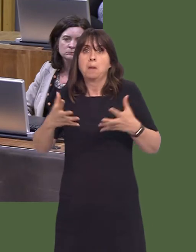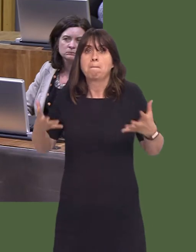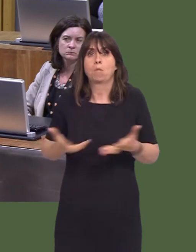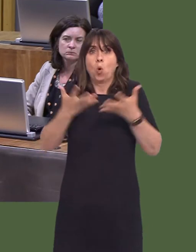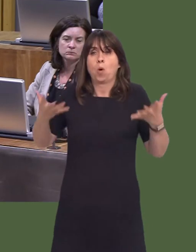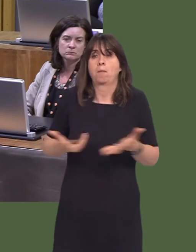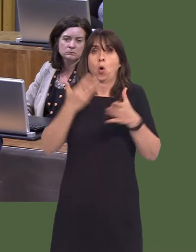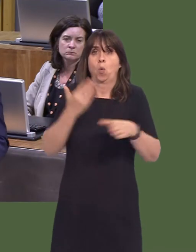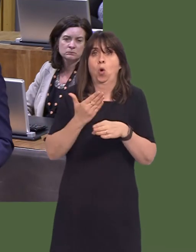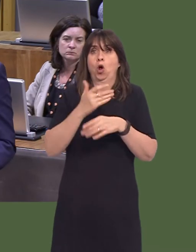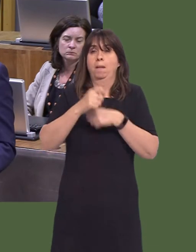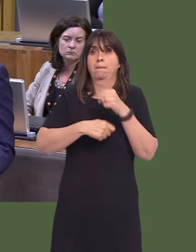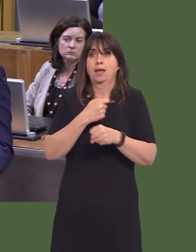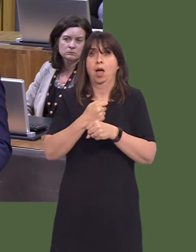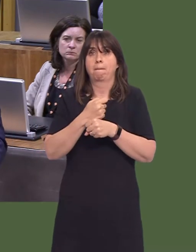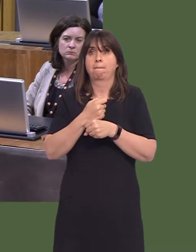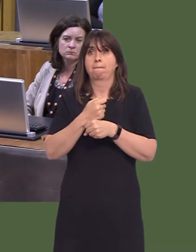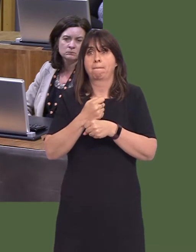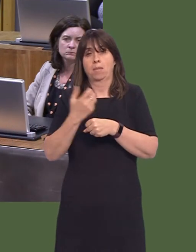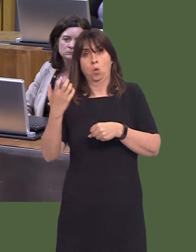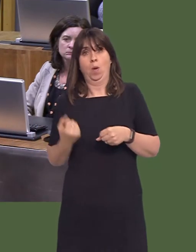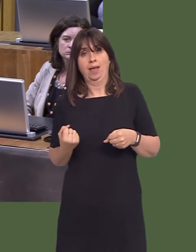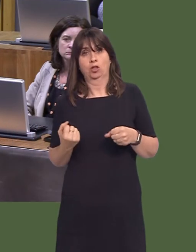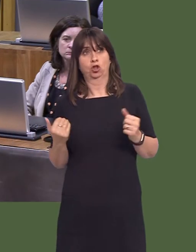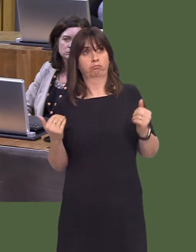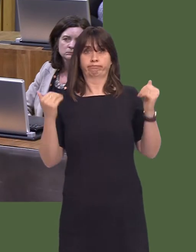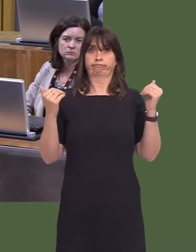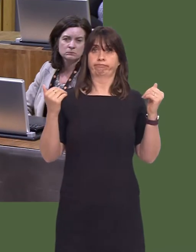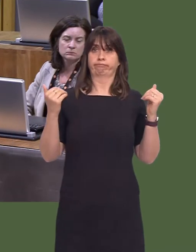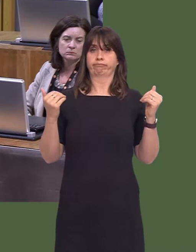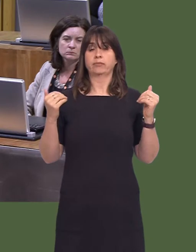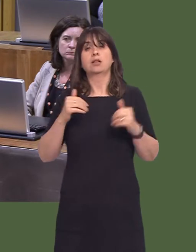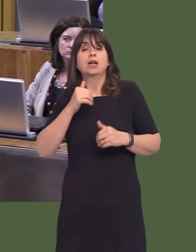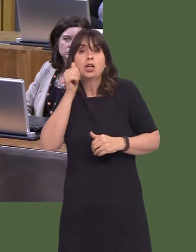this is a UK problem. It is a problem that I know is more acute in Wales, I accept that,